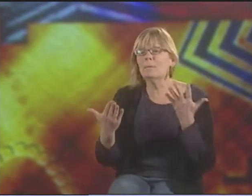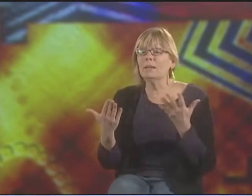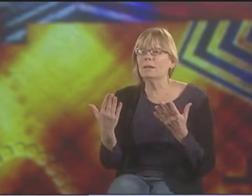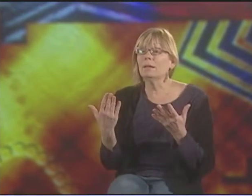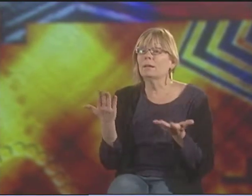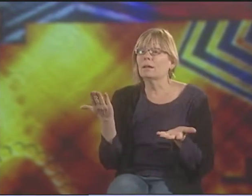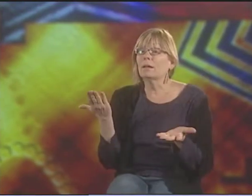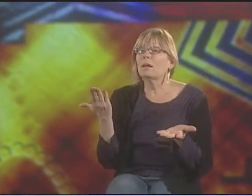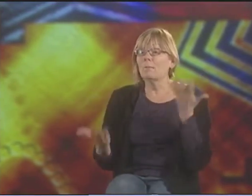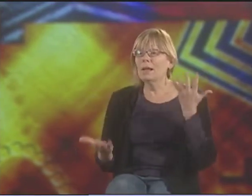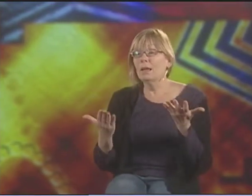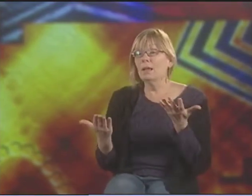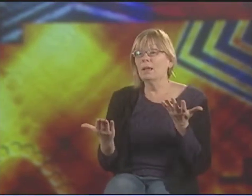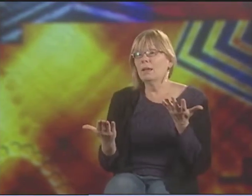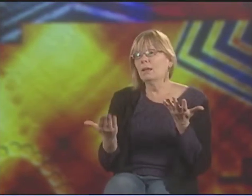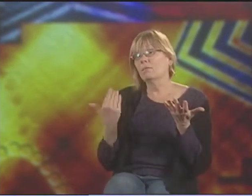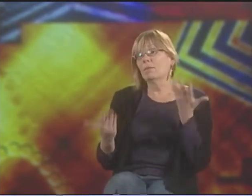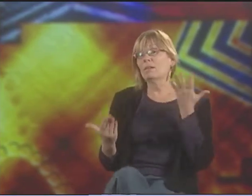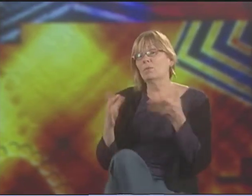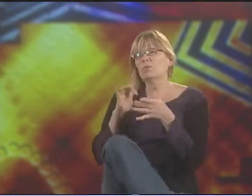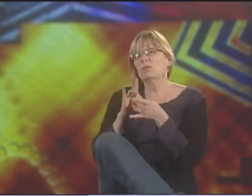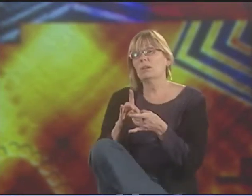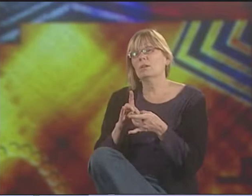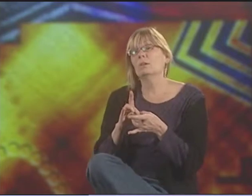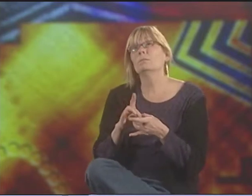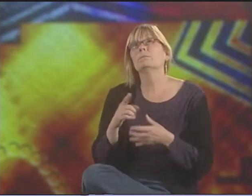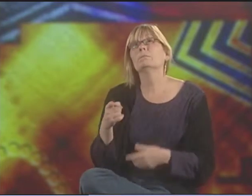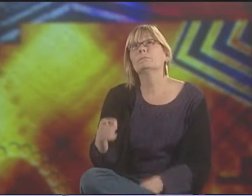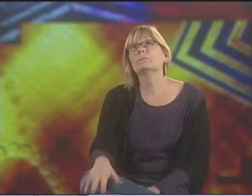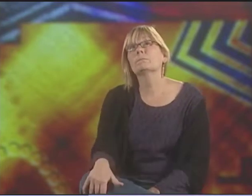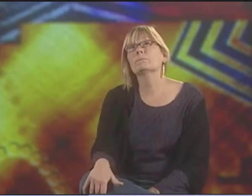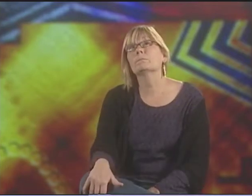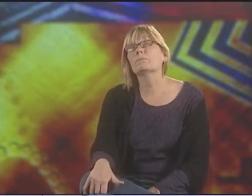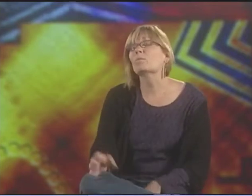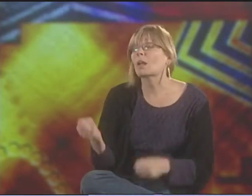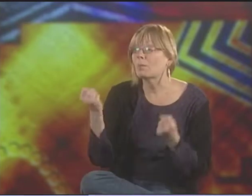MAYBE...MAYBE RELATED TO...